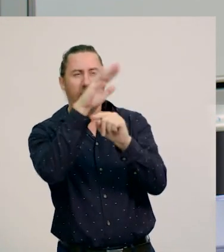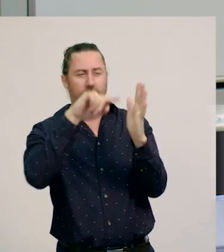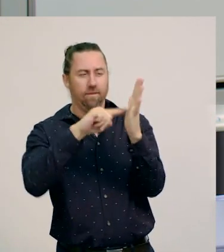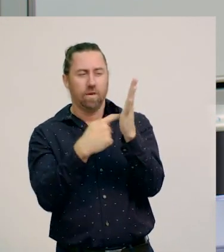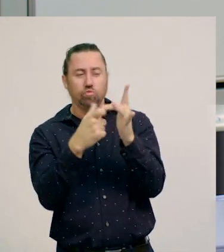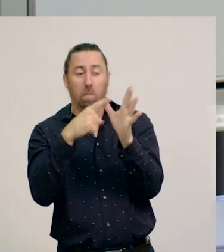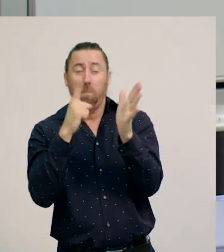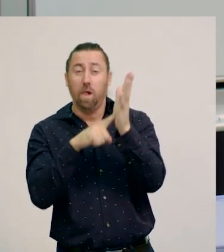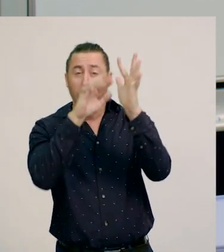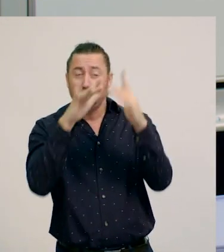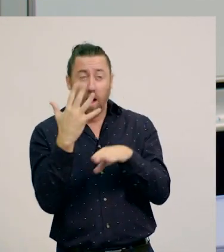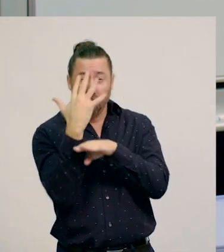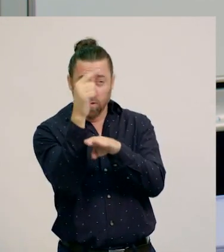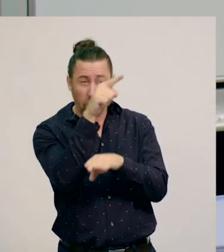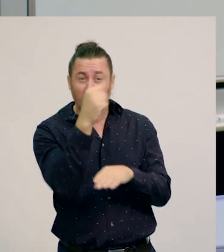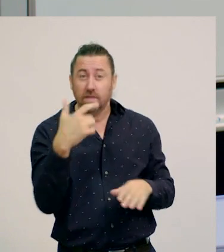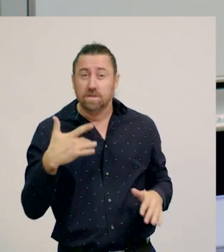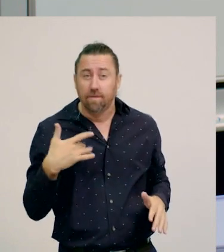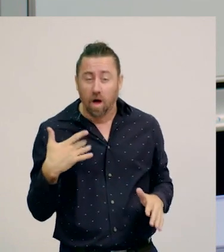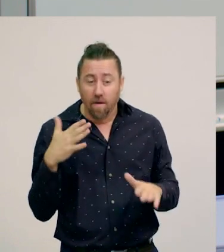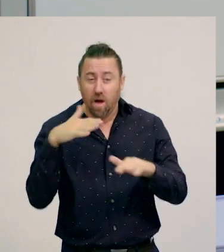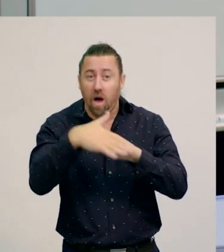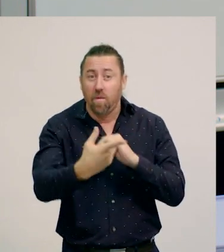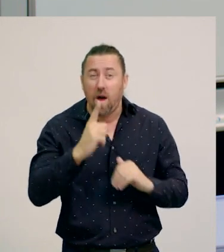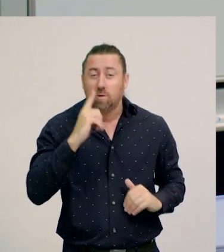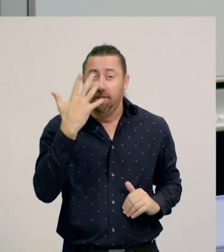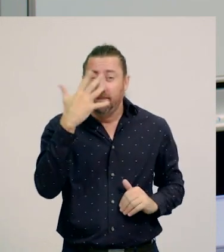that has survived for over 150 million years,